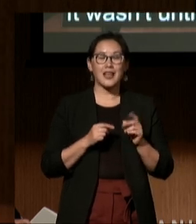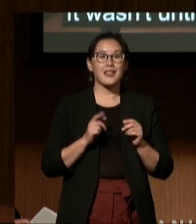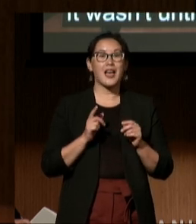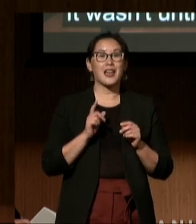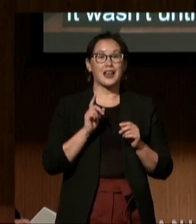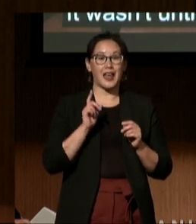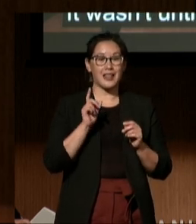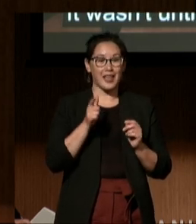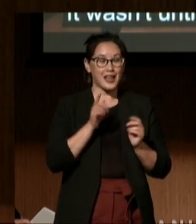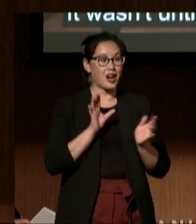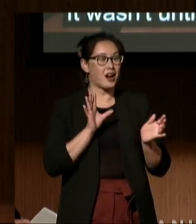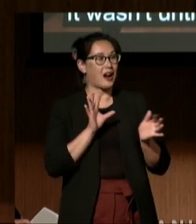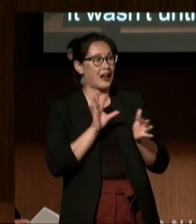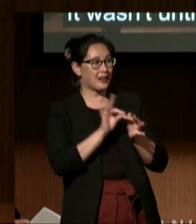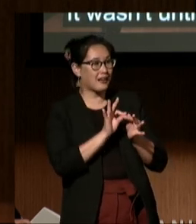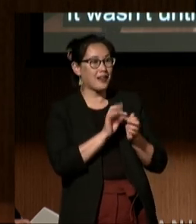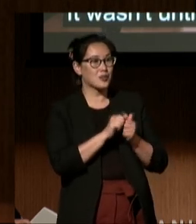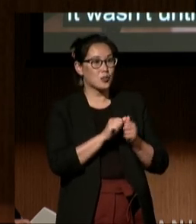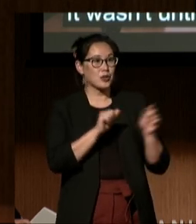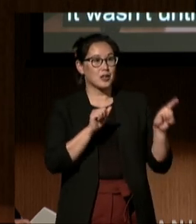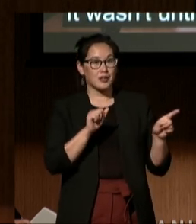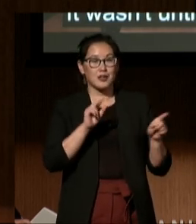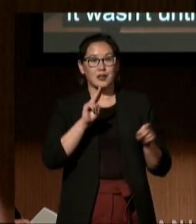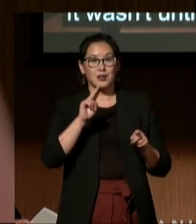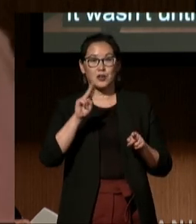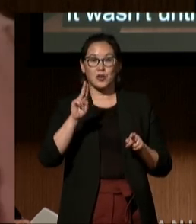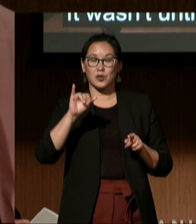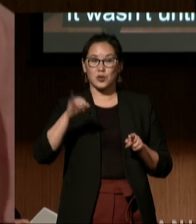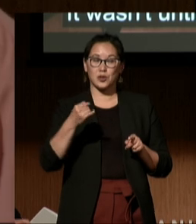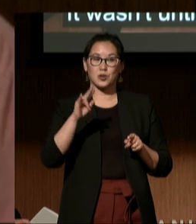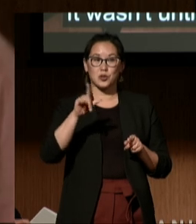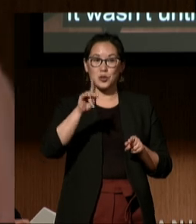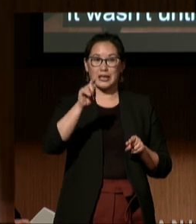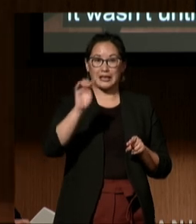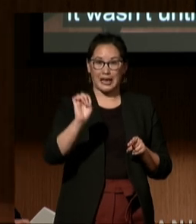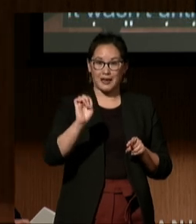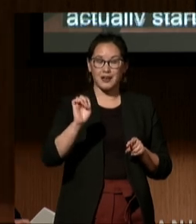that things actually started turning around for me and my family.